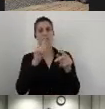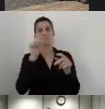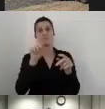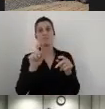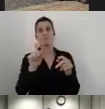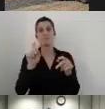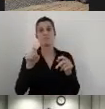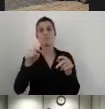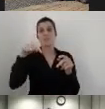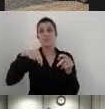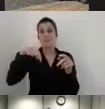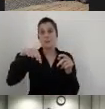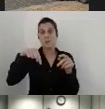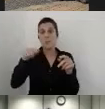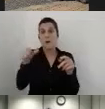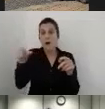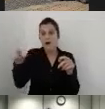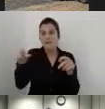here I can provide some additional information.